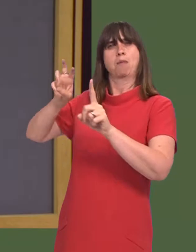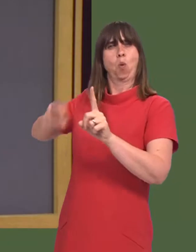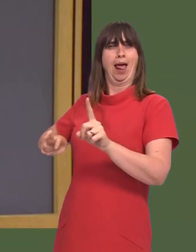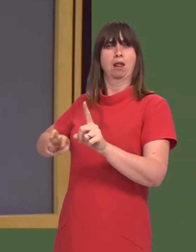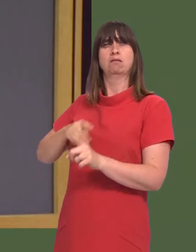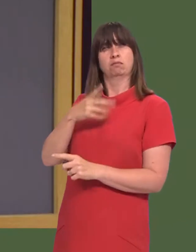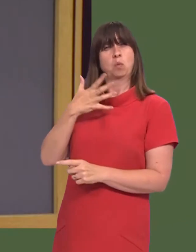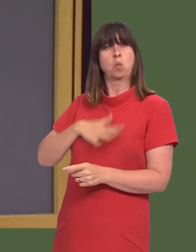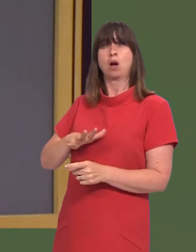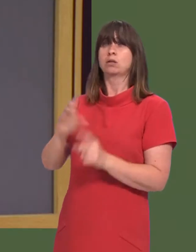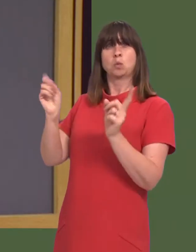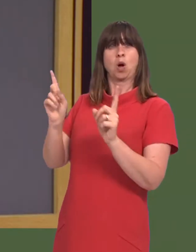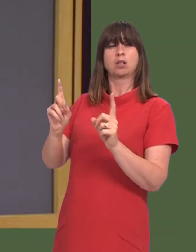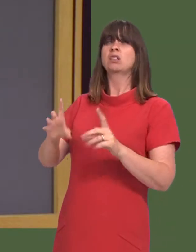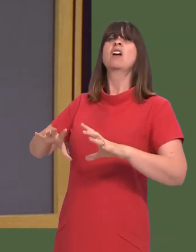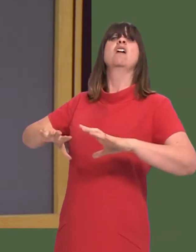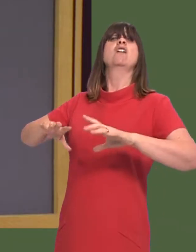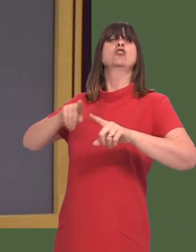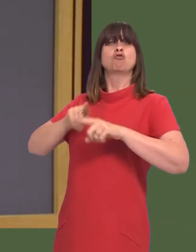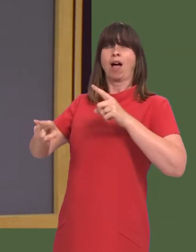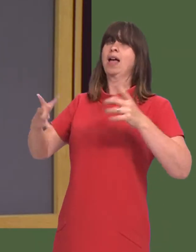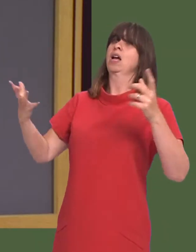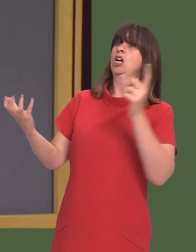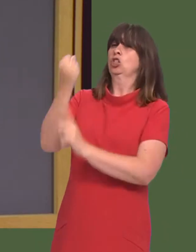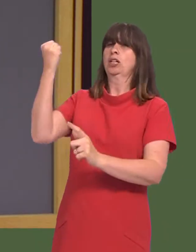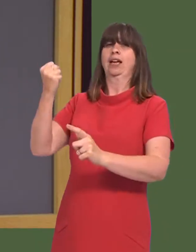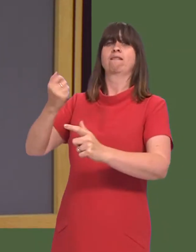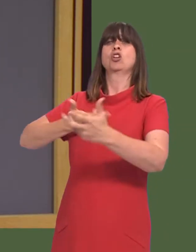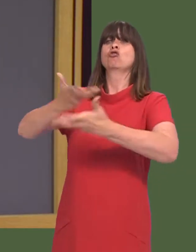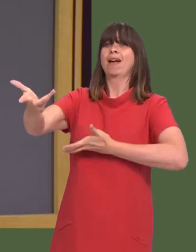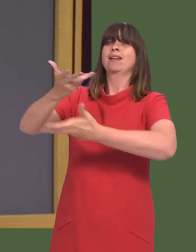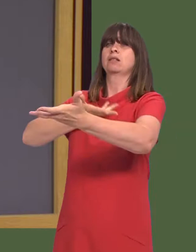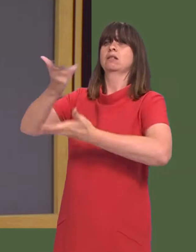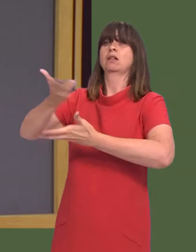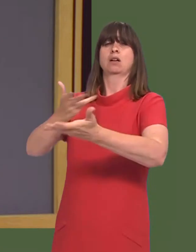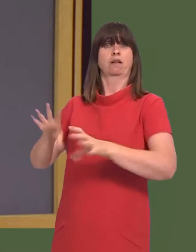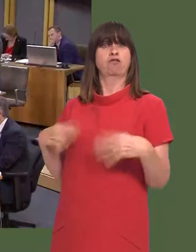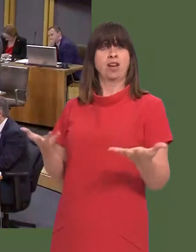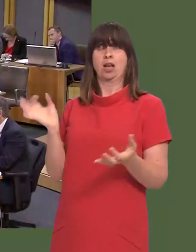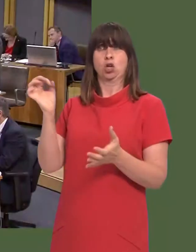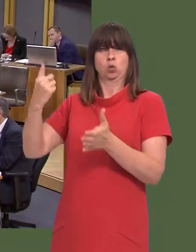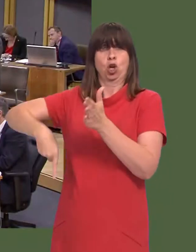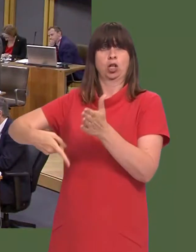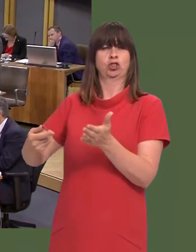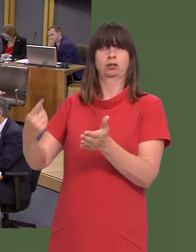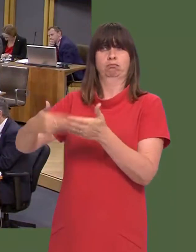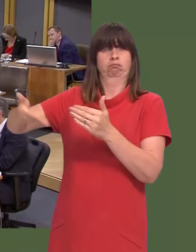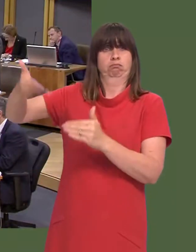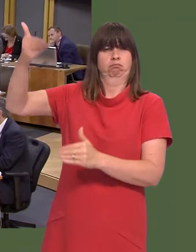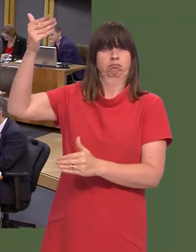Welsh Government, and that is to achieve the maximum possible degree of free trade between the UK and the EU.